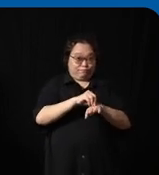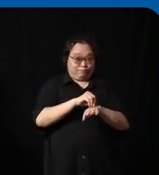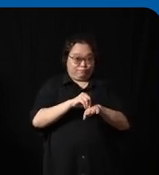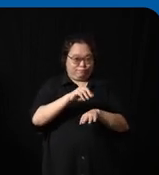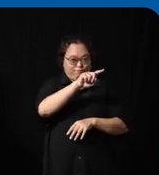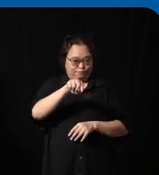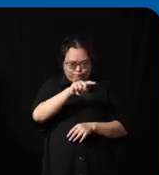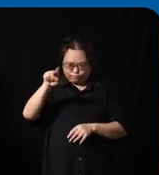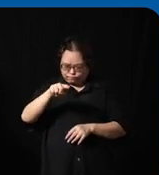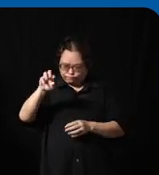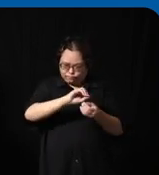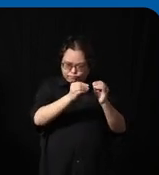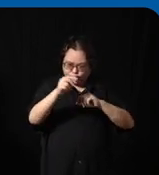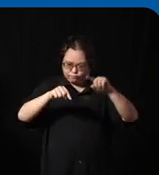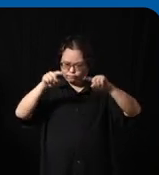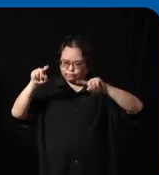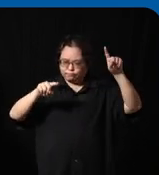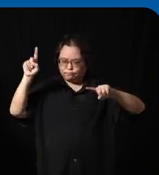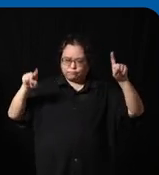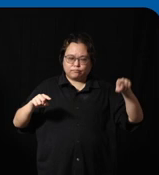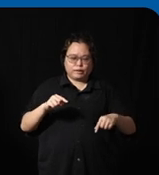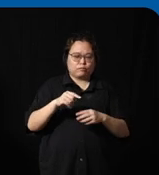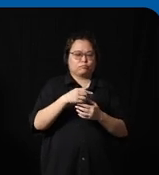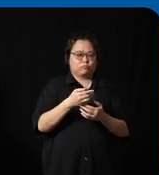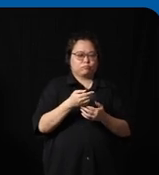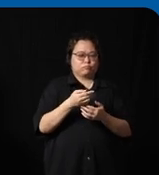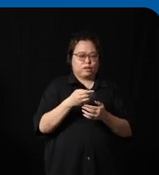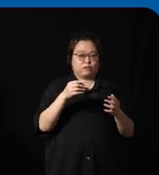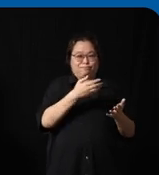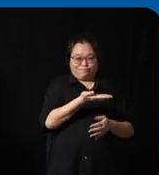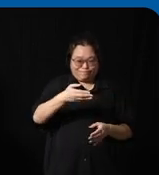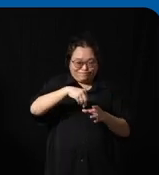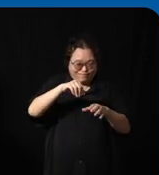numbers represent the different annotations within an area so if you actually zoom in then you'll be